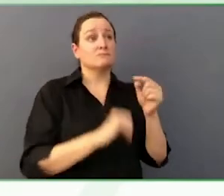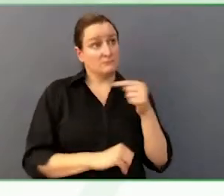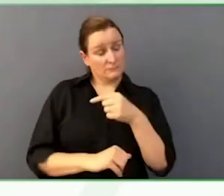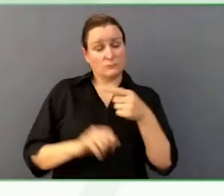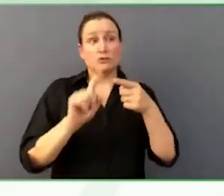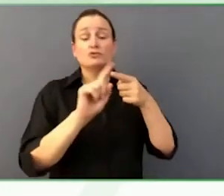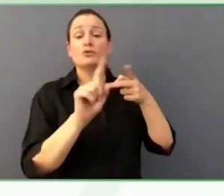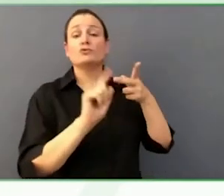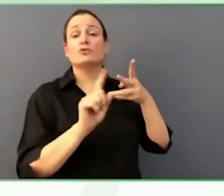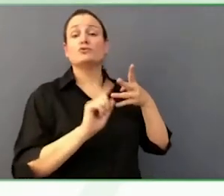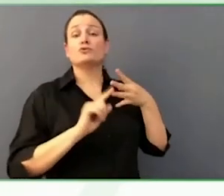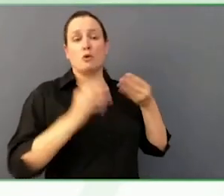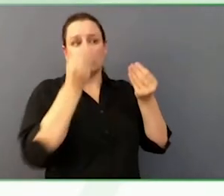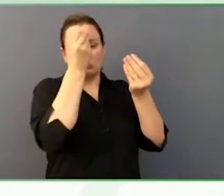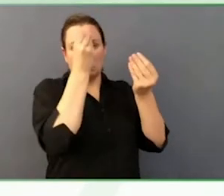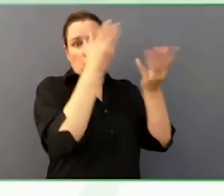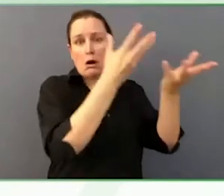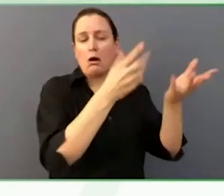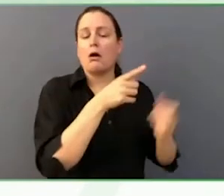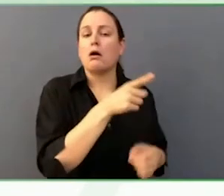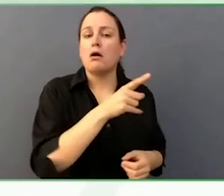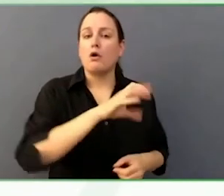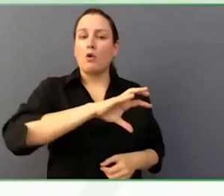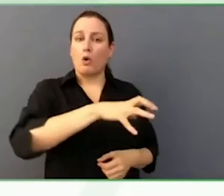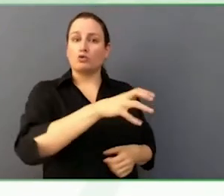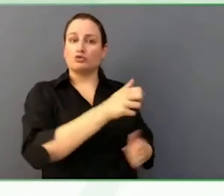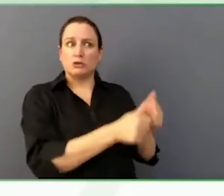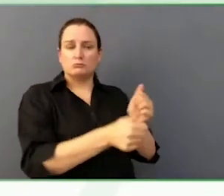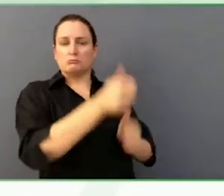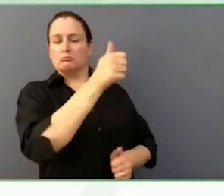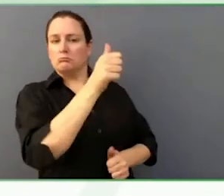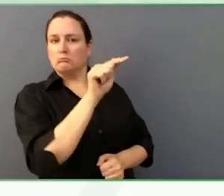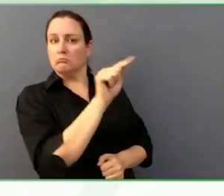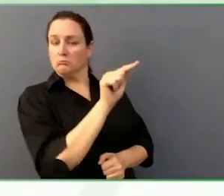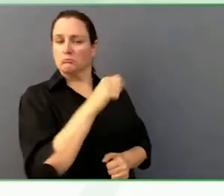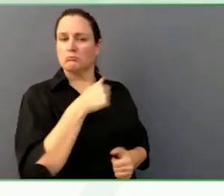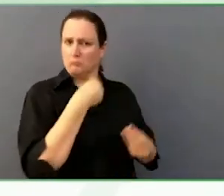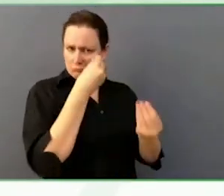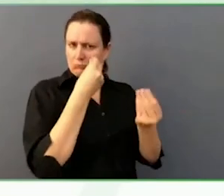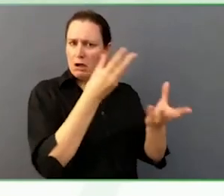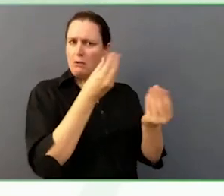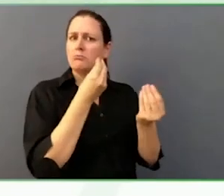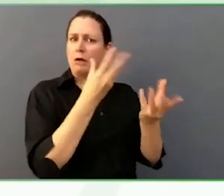beyond that, it is really our stuff coming back and saying, Laura, this Toronto trip has to happen.